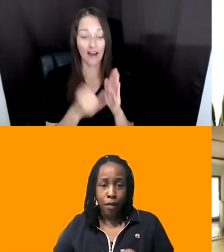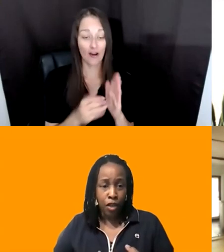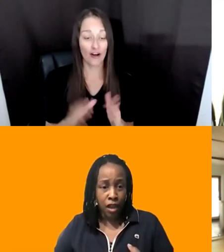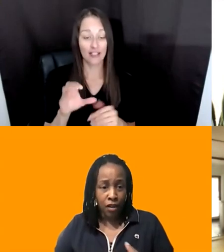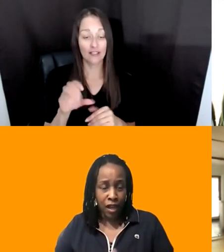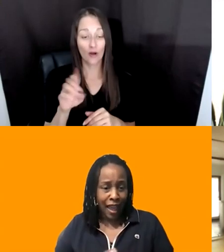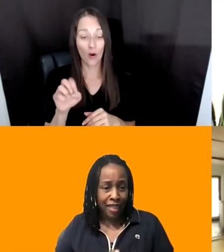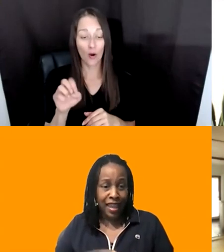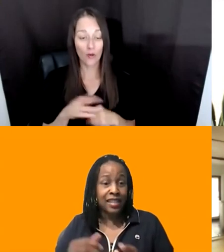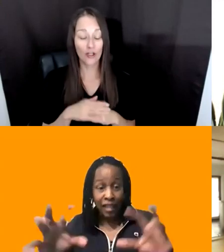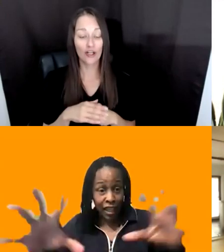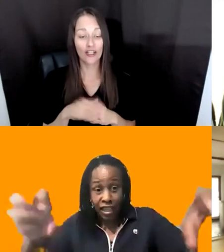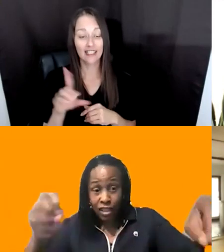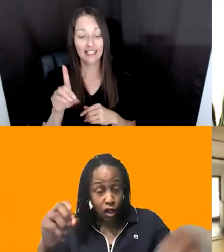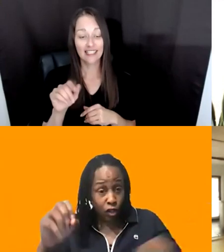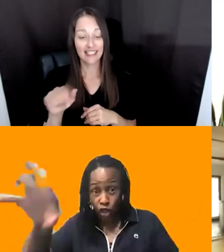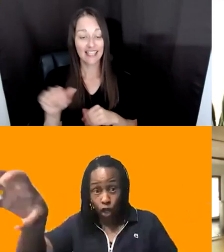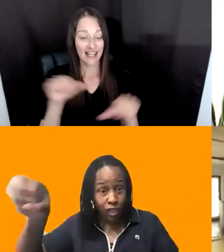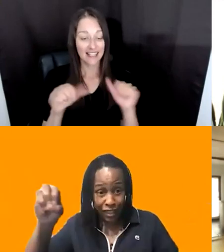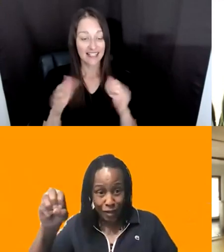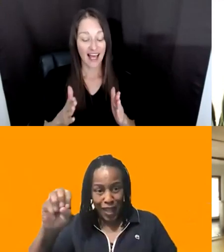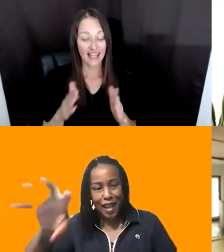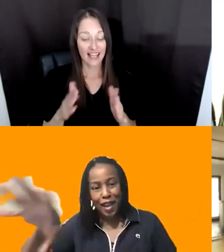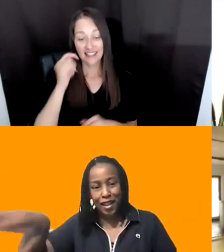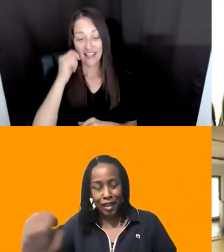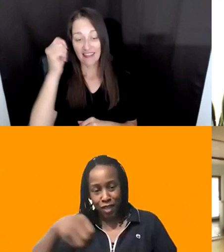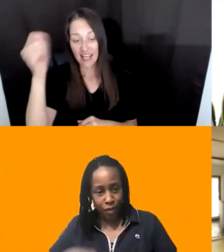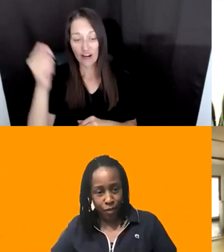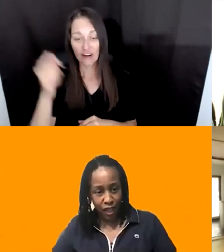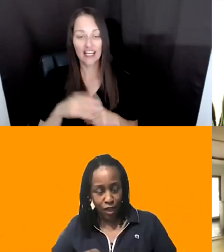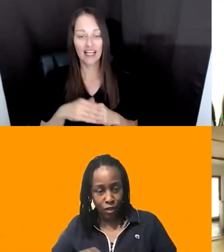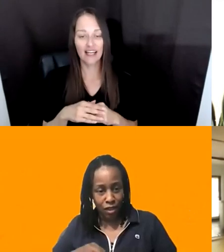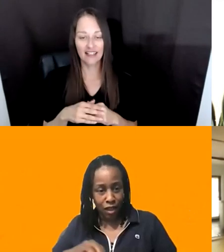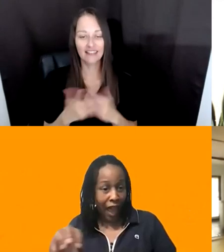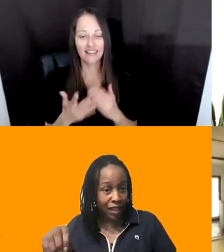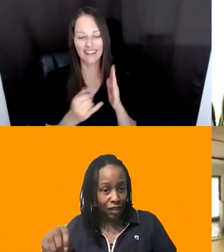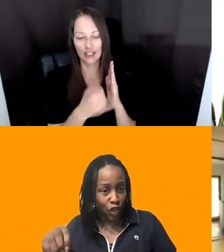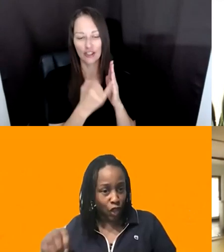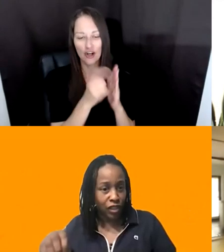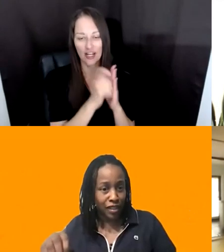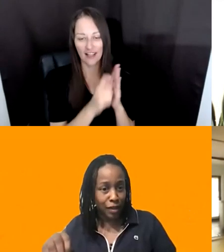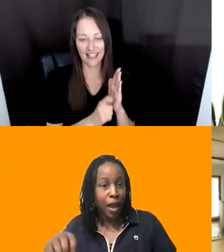THEORY, ETHICS LIKE THESE ARE JOURNALISM LIKE I LOVE THAT I'VE BEEN ACCUSED OF ACTS OF JOURNALISM,